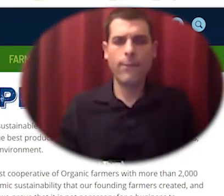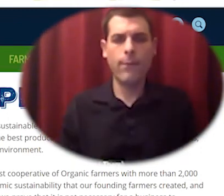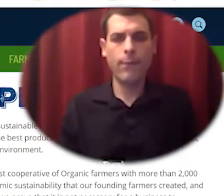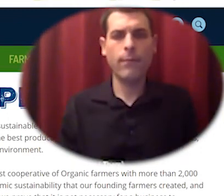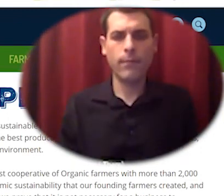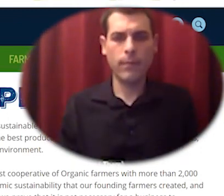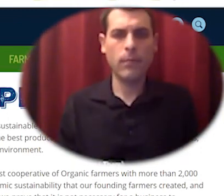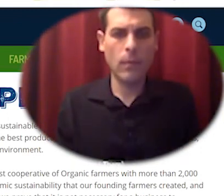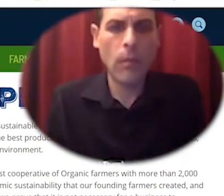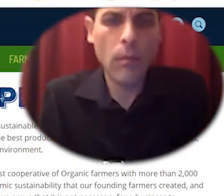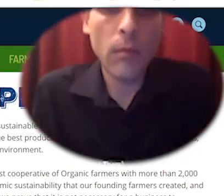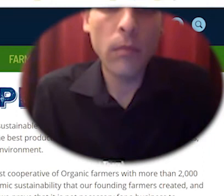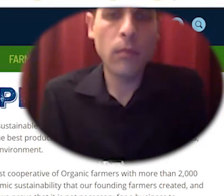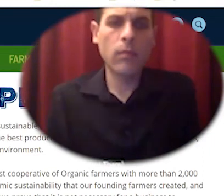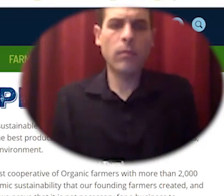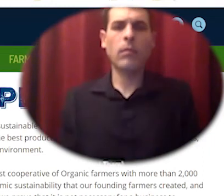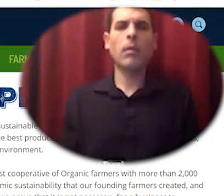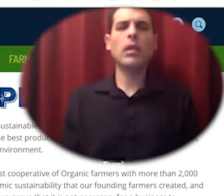farmers advocating for organic which does grants